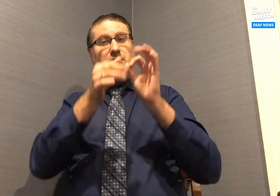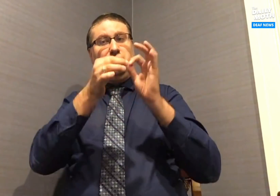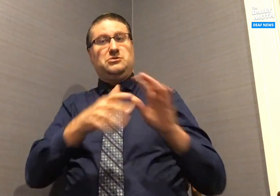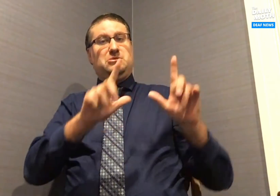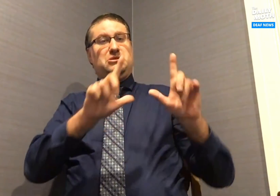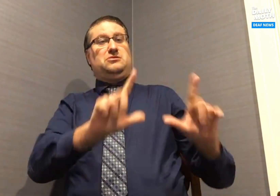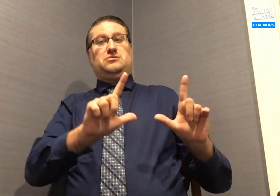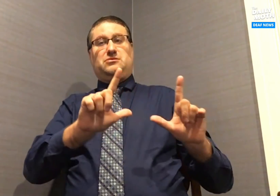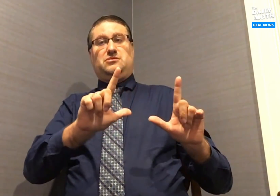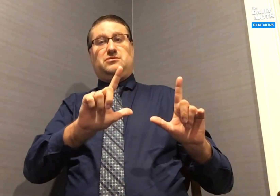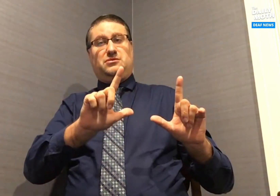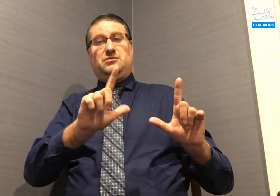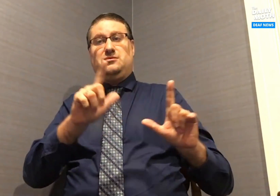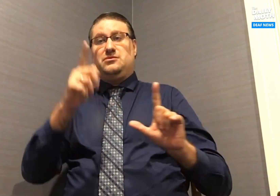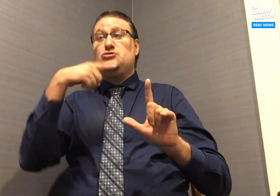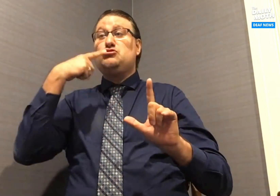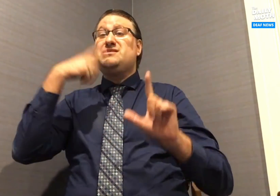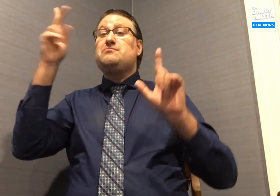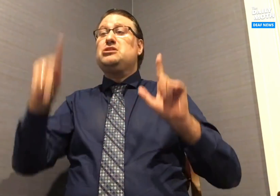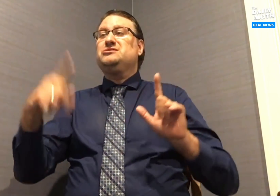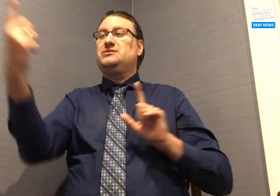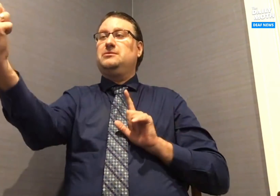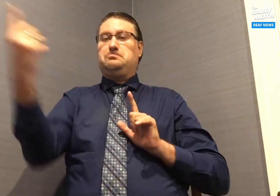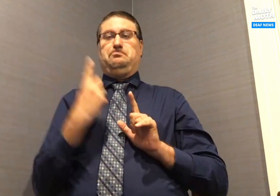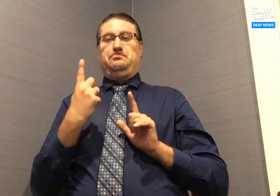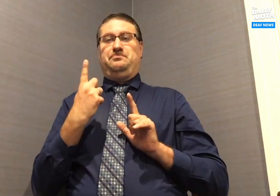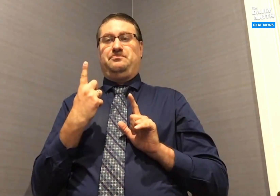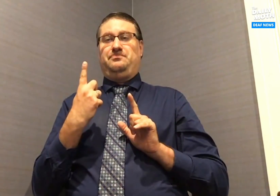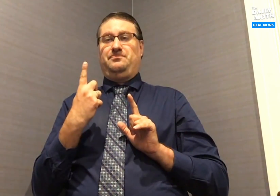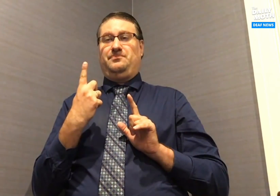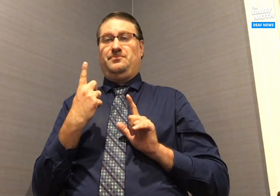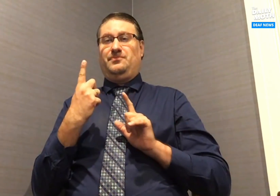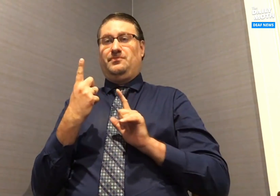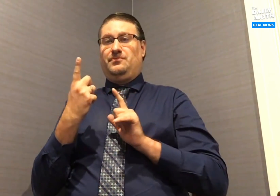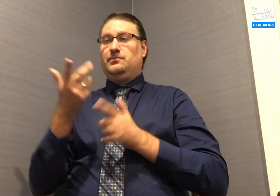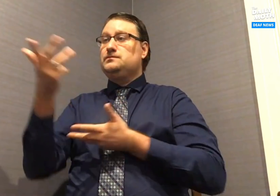and has a video interpreter, a hearing client can come